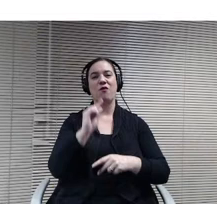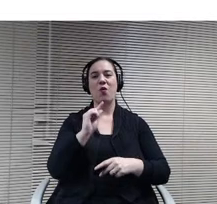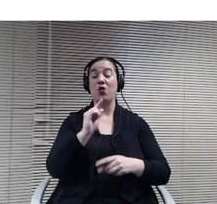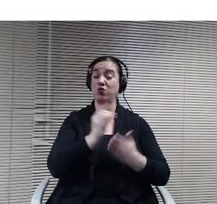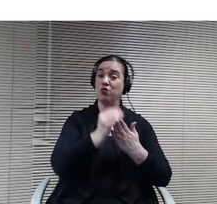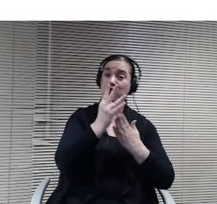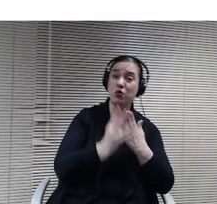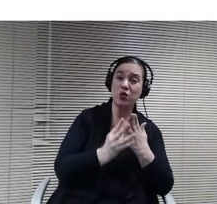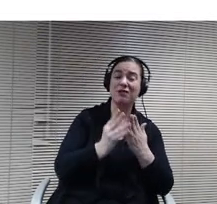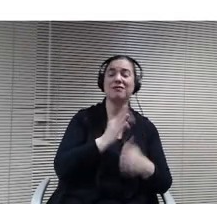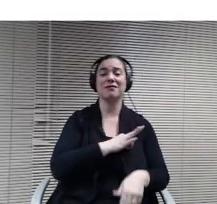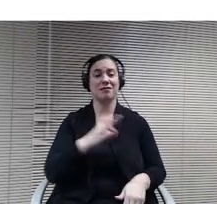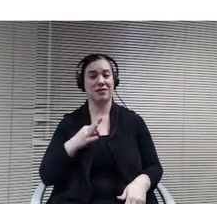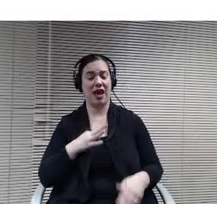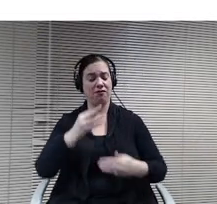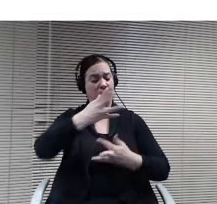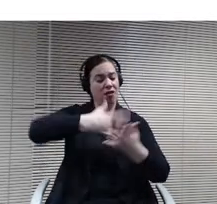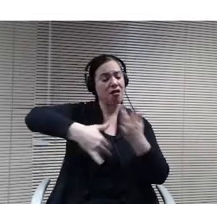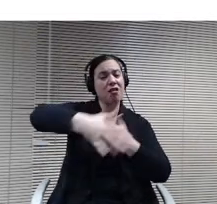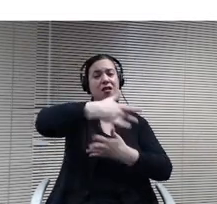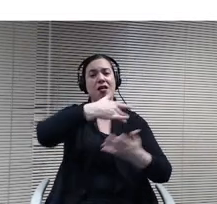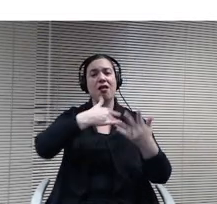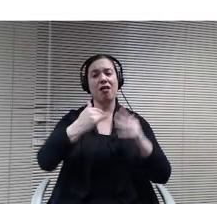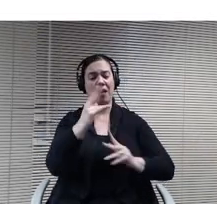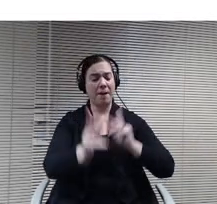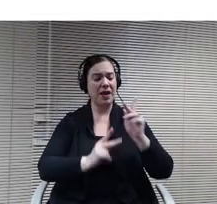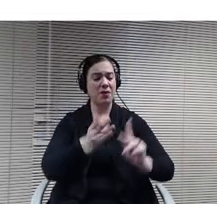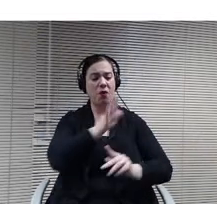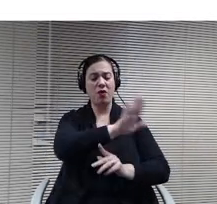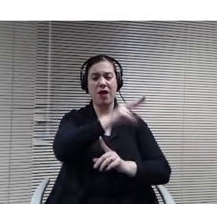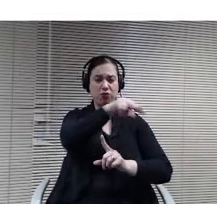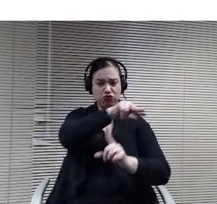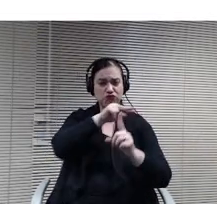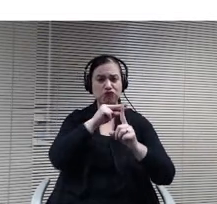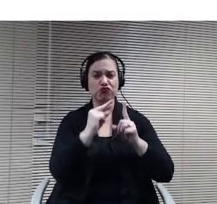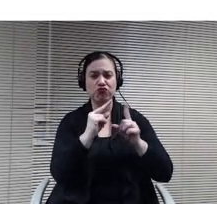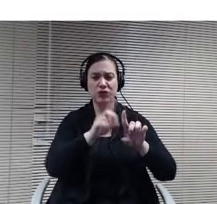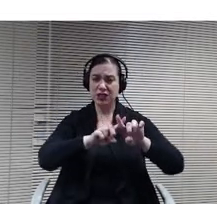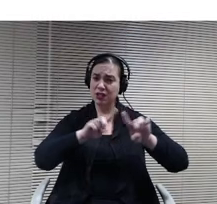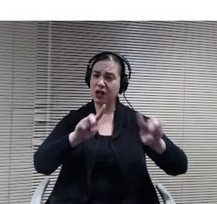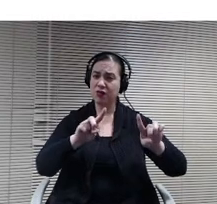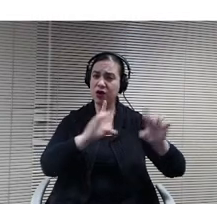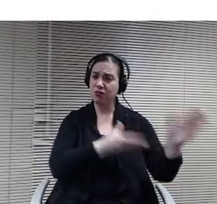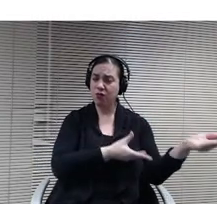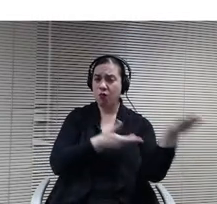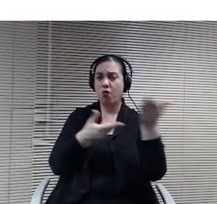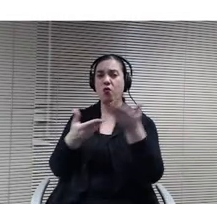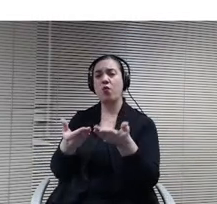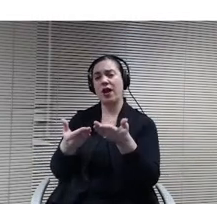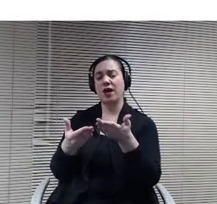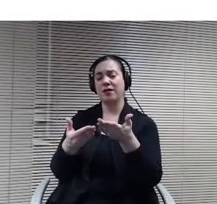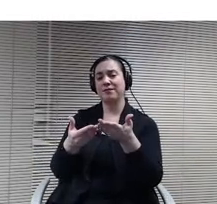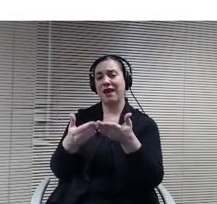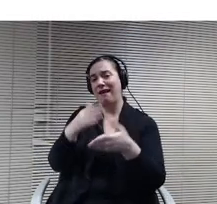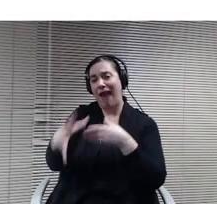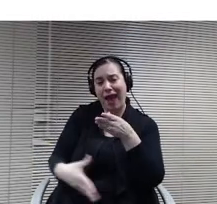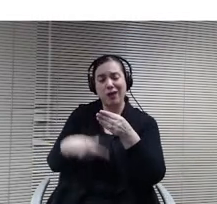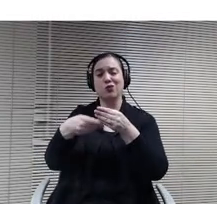interact with people who have a little different perspective and really bring something extra to our staff. And they've been fantastic additions.